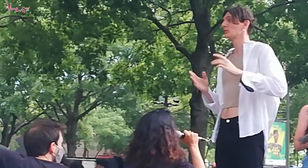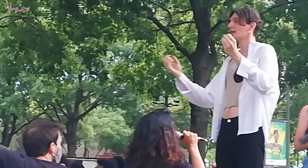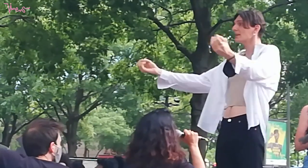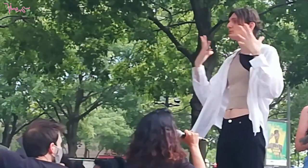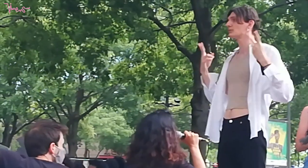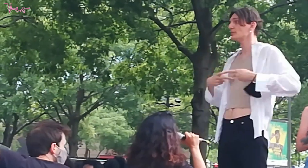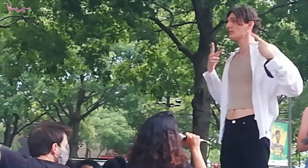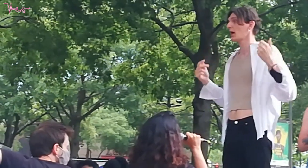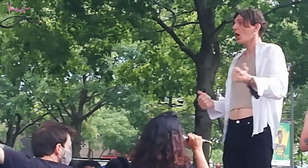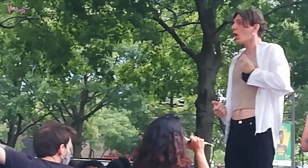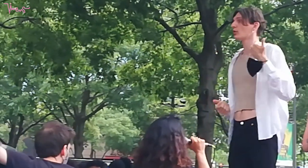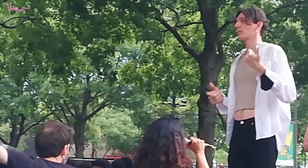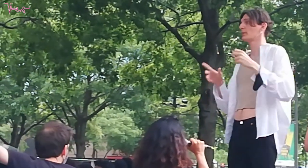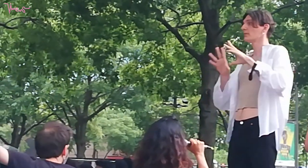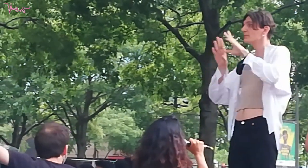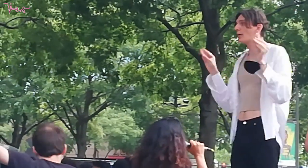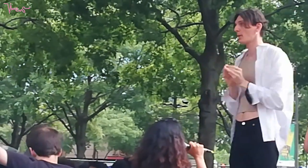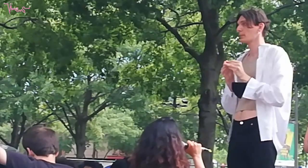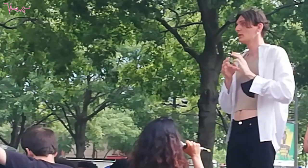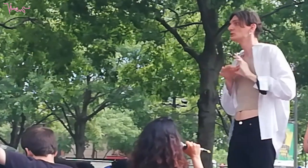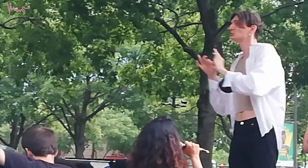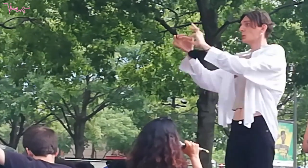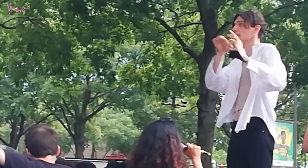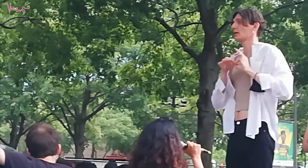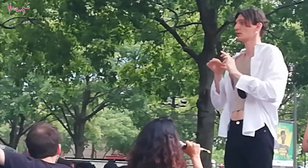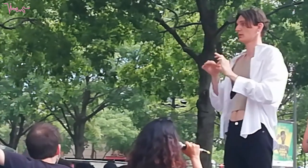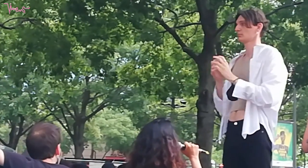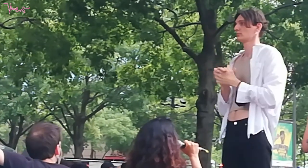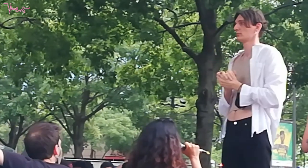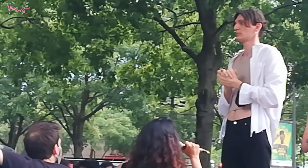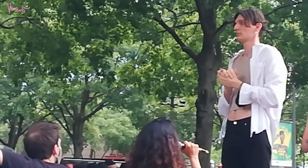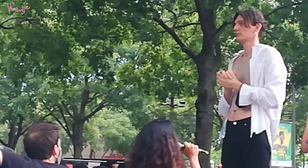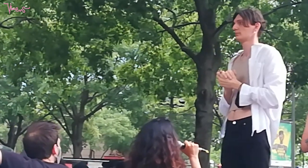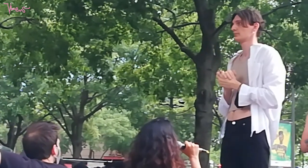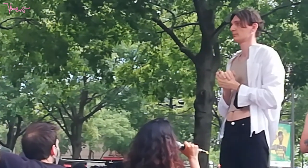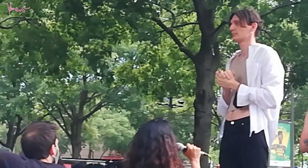So basically let us live on our own. To make family, to make solidarity in fact.